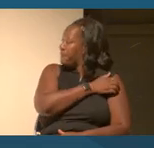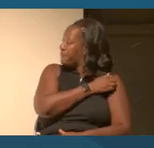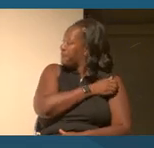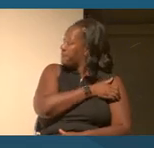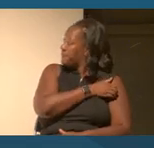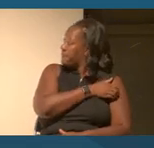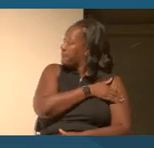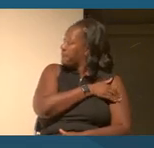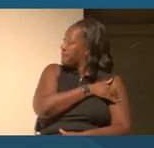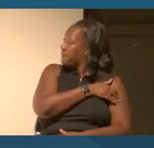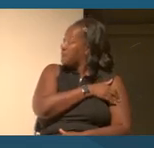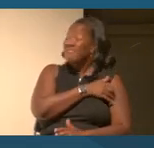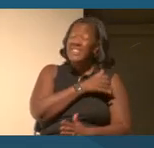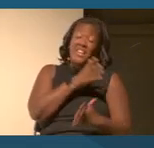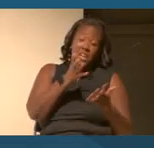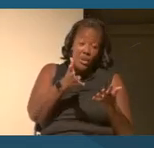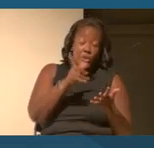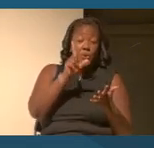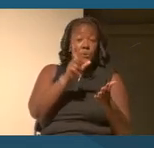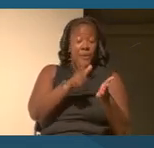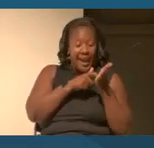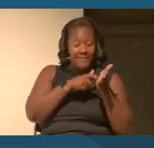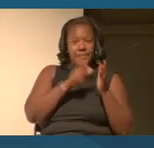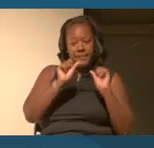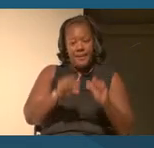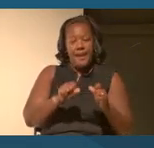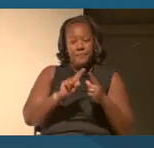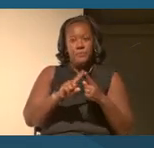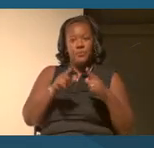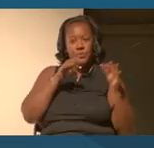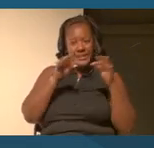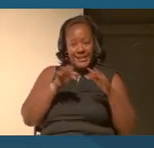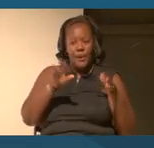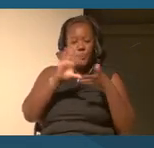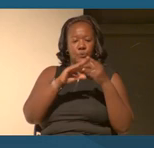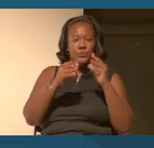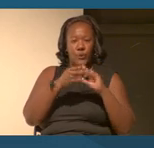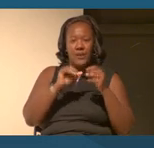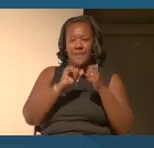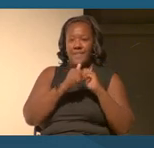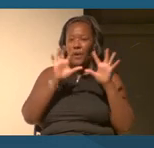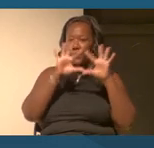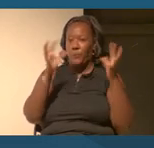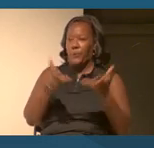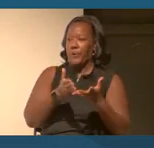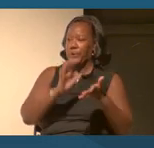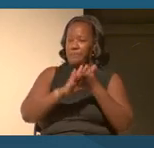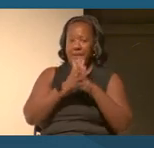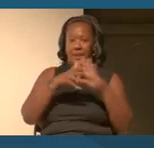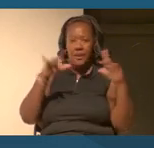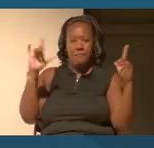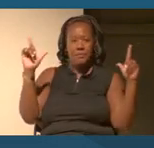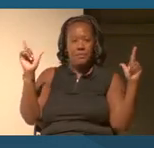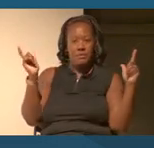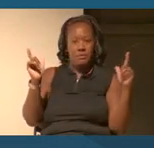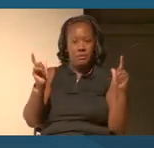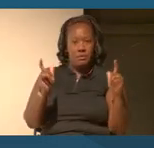able to tell the story of how the world became smaller through labor migration and colonization.